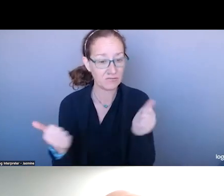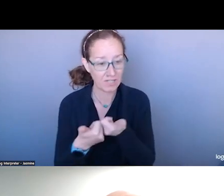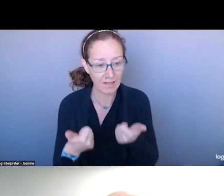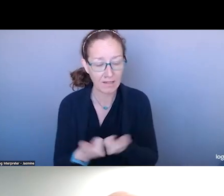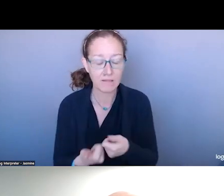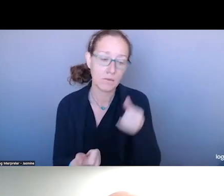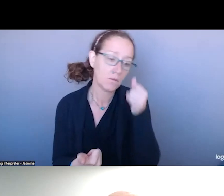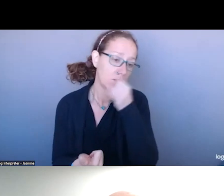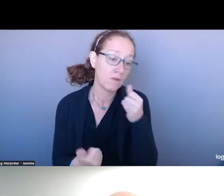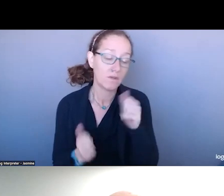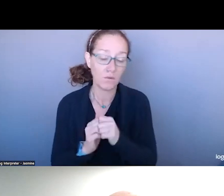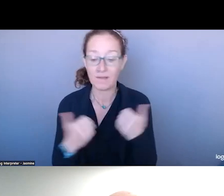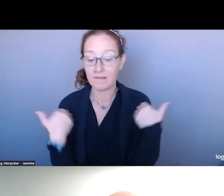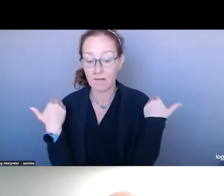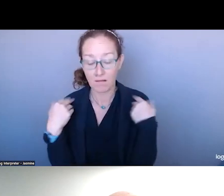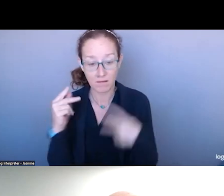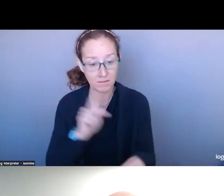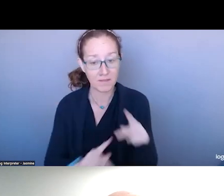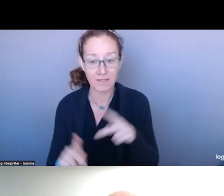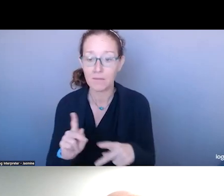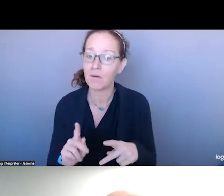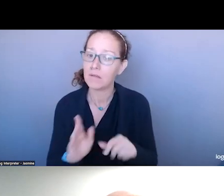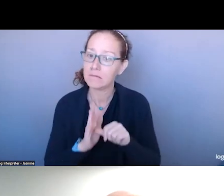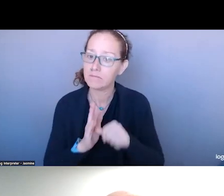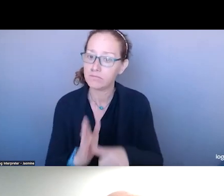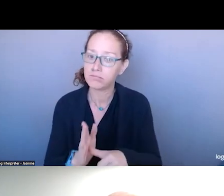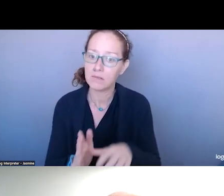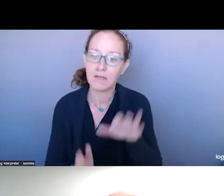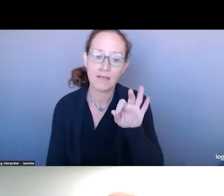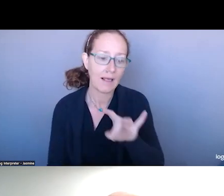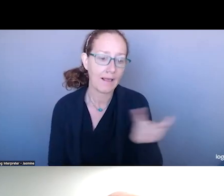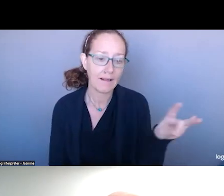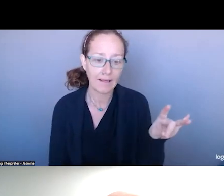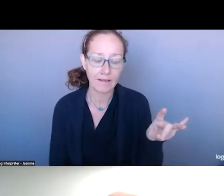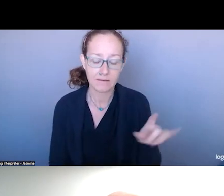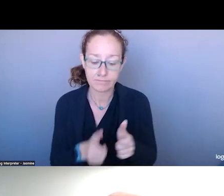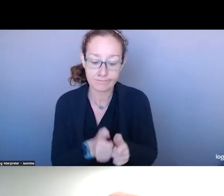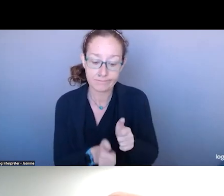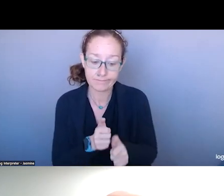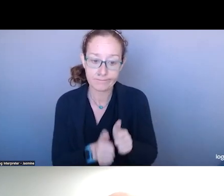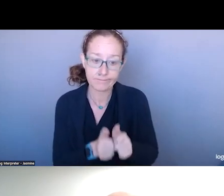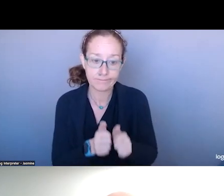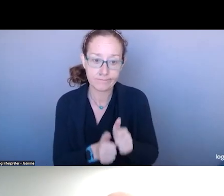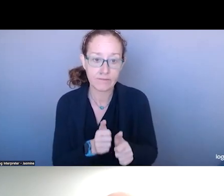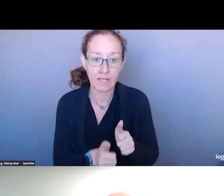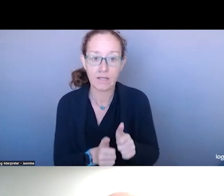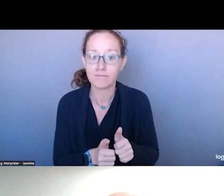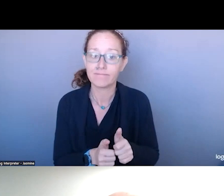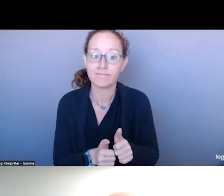OF THE 988 CHAT AND TEXT SERVICES WHICH WERE DISPROPORTIONALLY USED BY